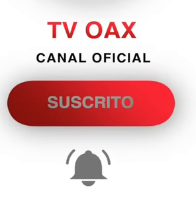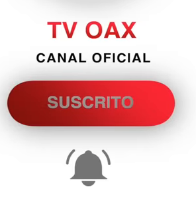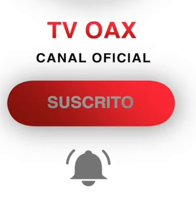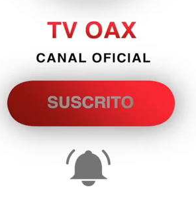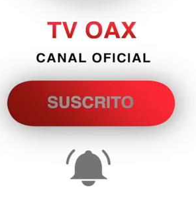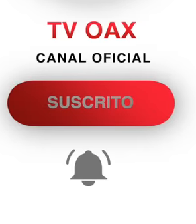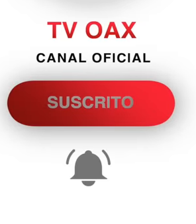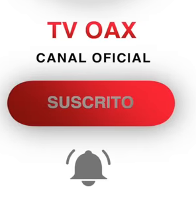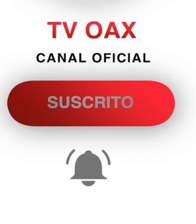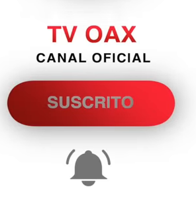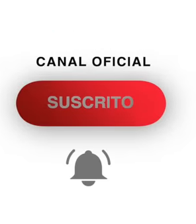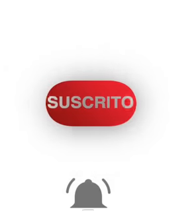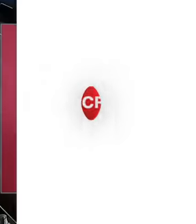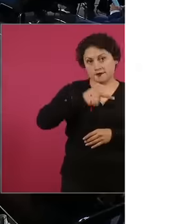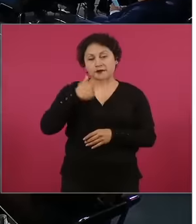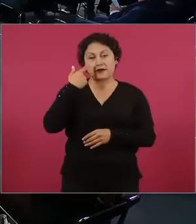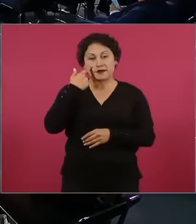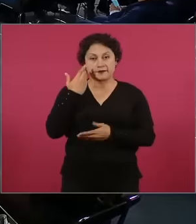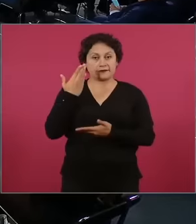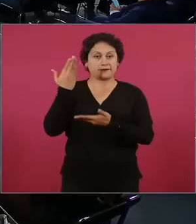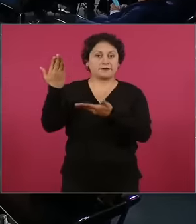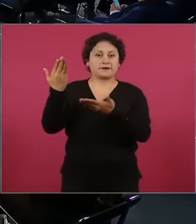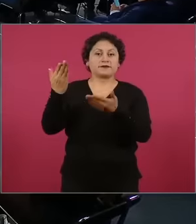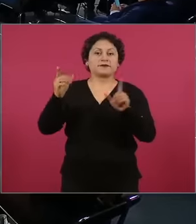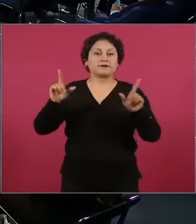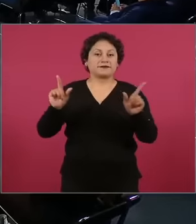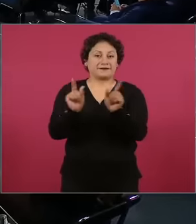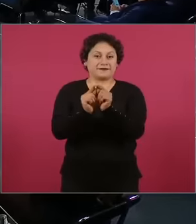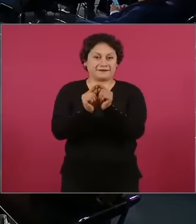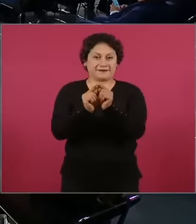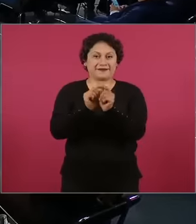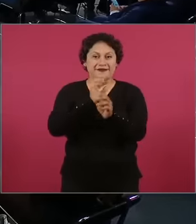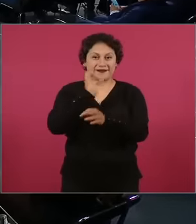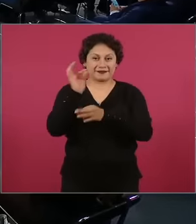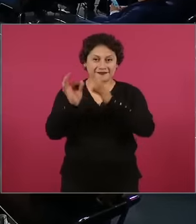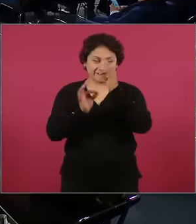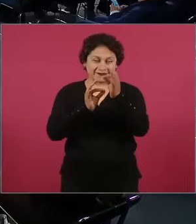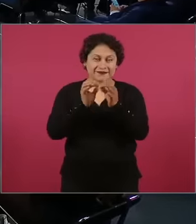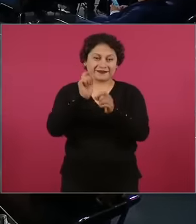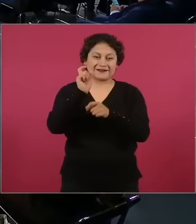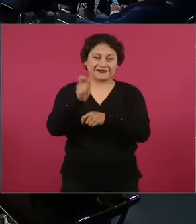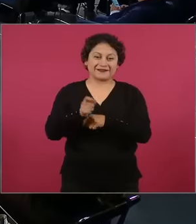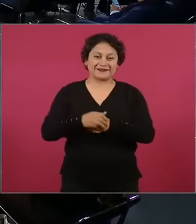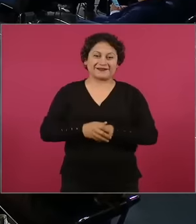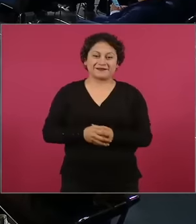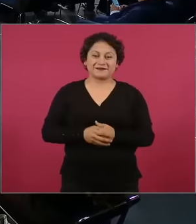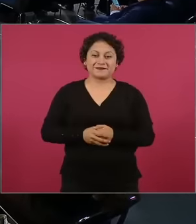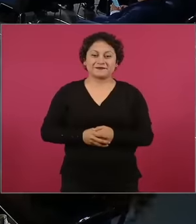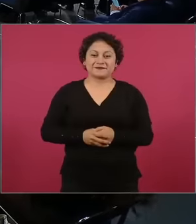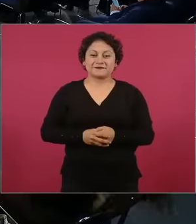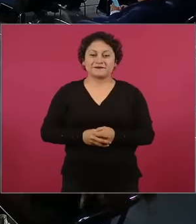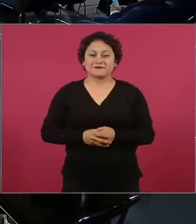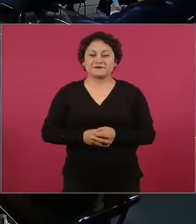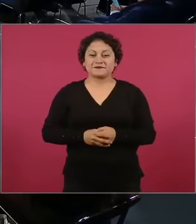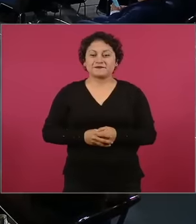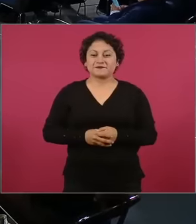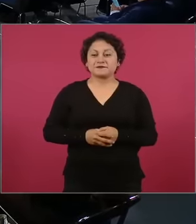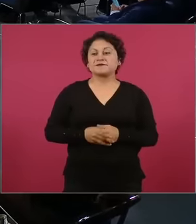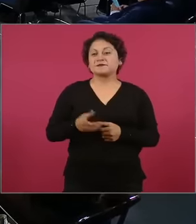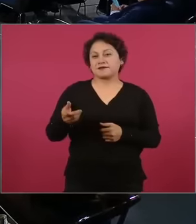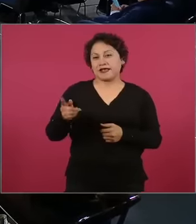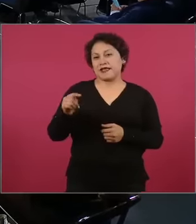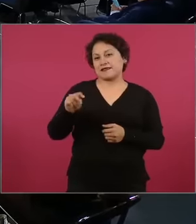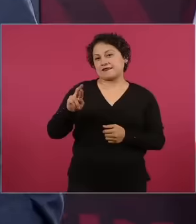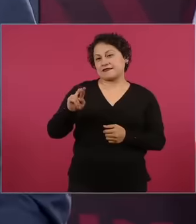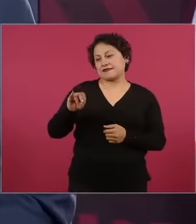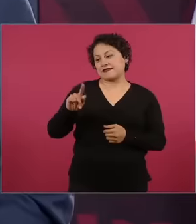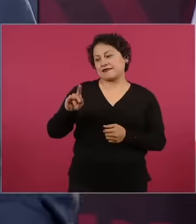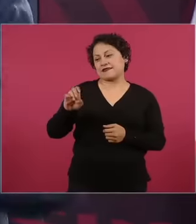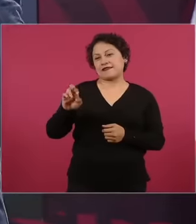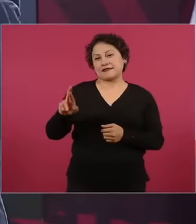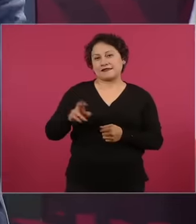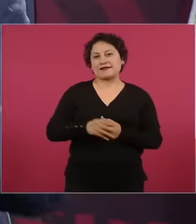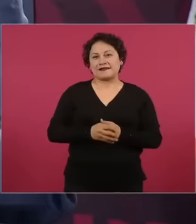here is a short what do they call it trailer I know a trailer but it is a truck not